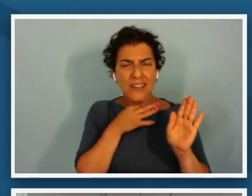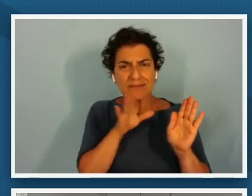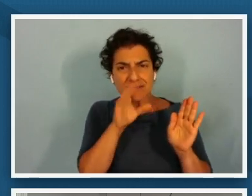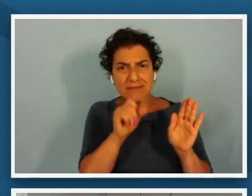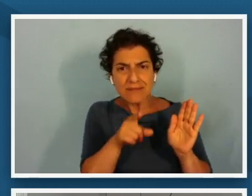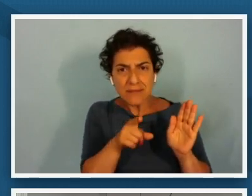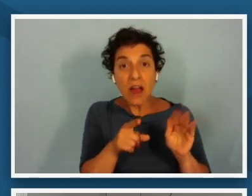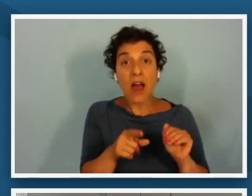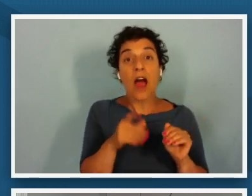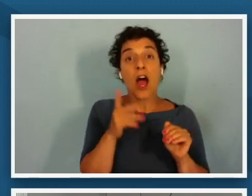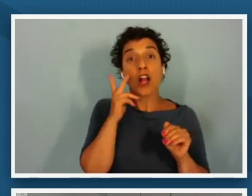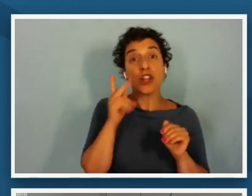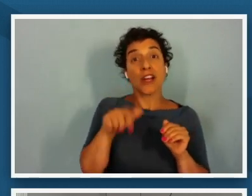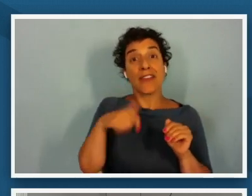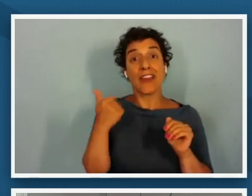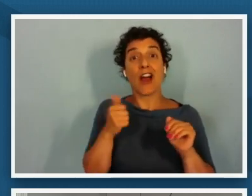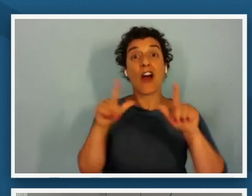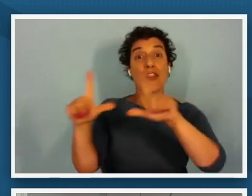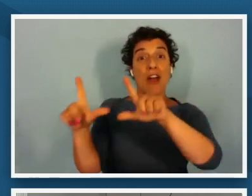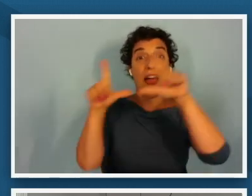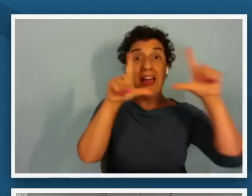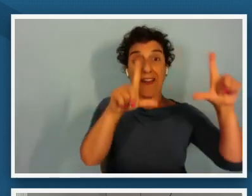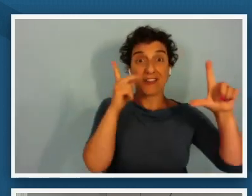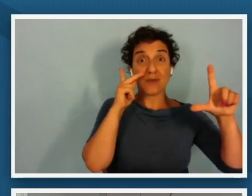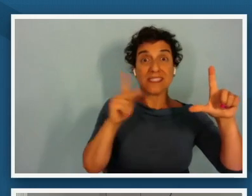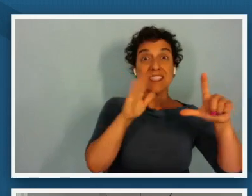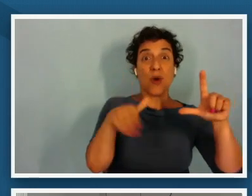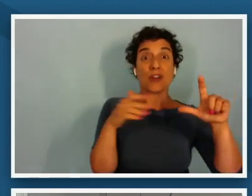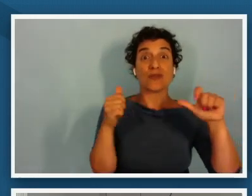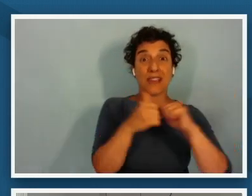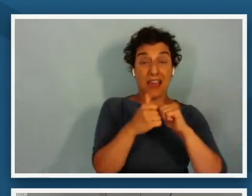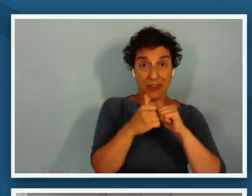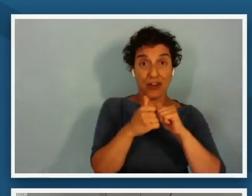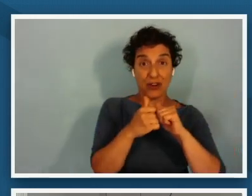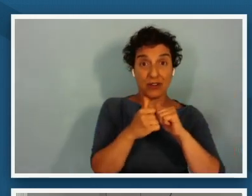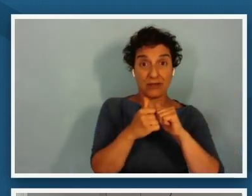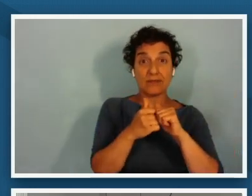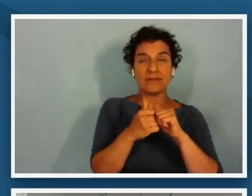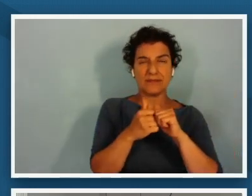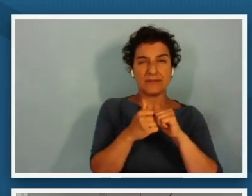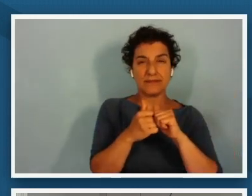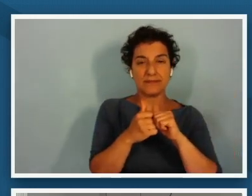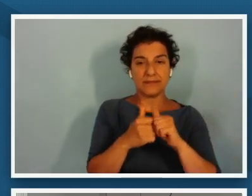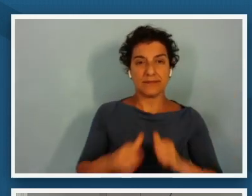half so that we see the whole thing all together will you page ahead one please